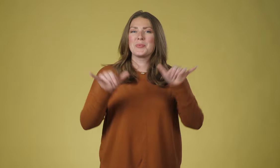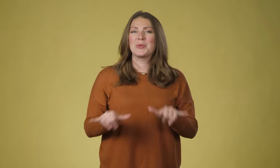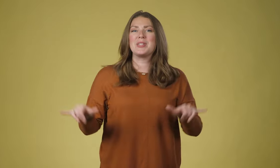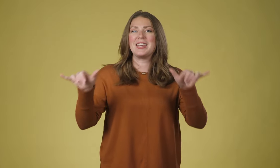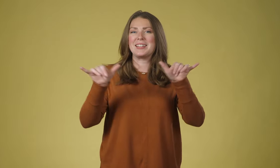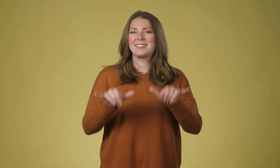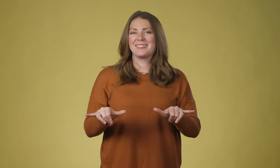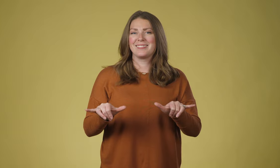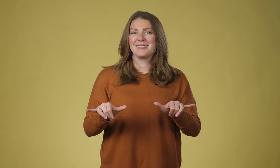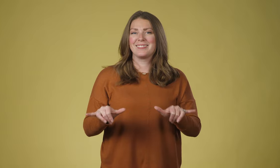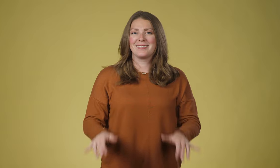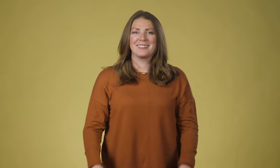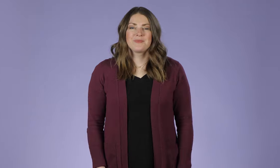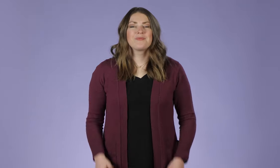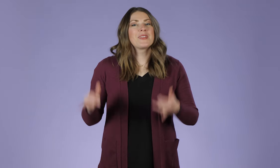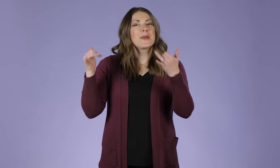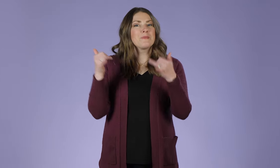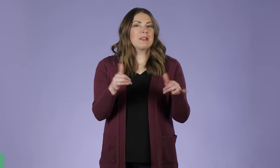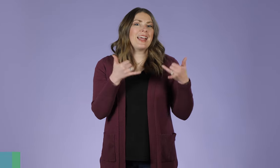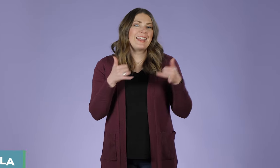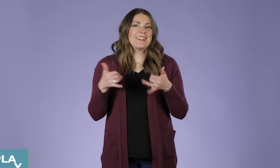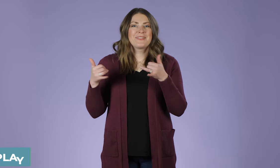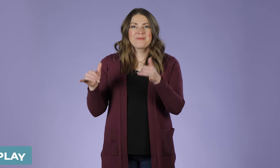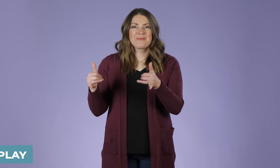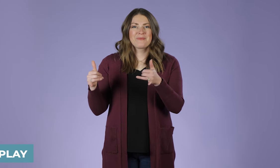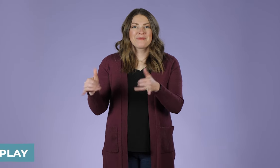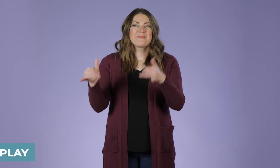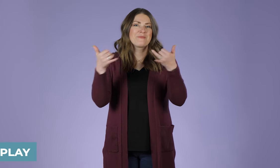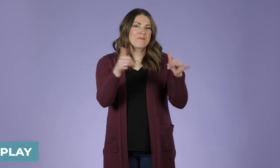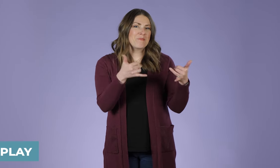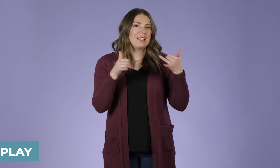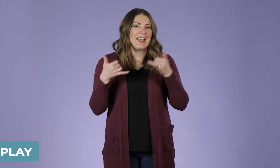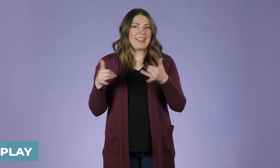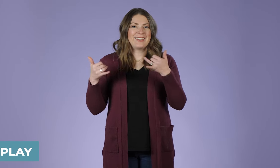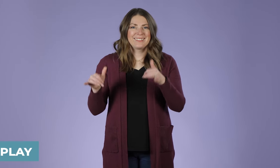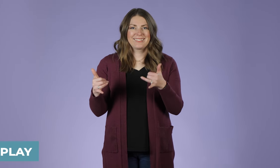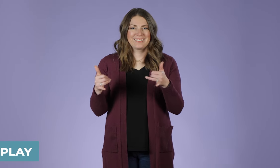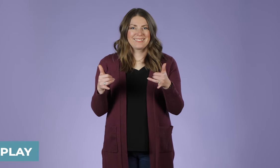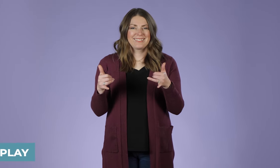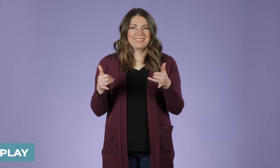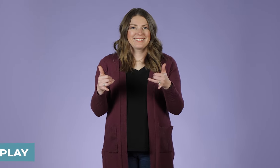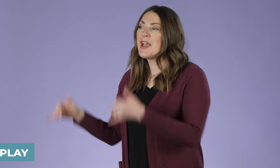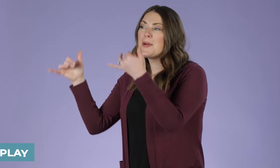Routine Play